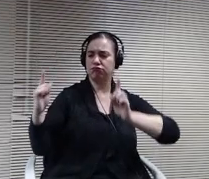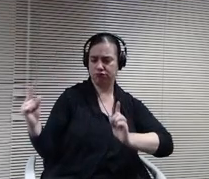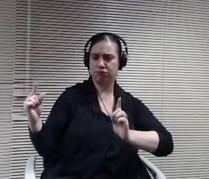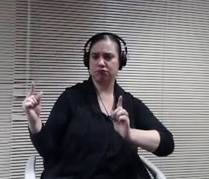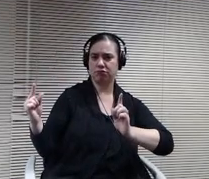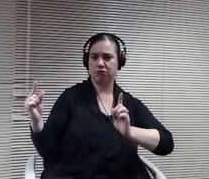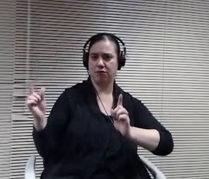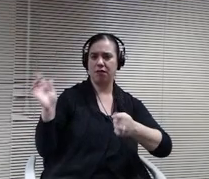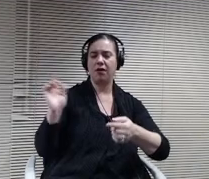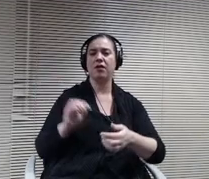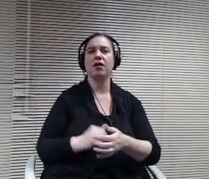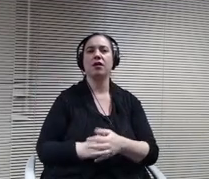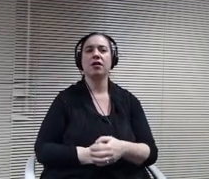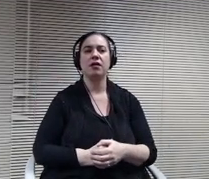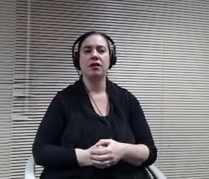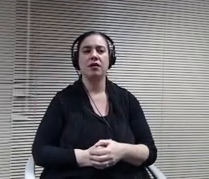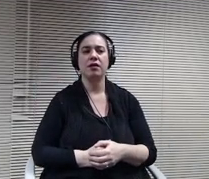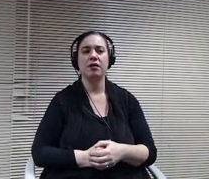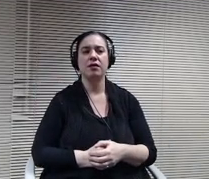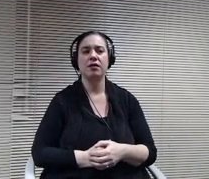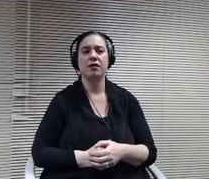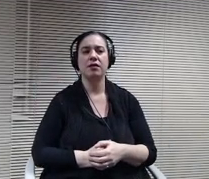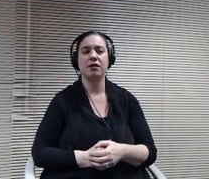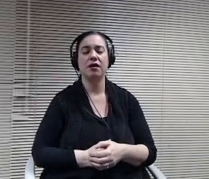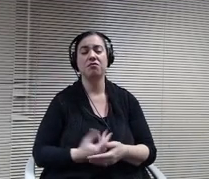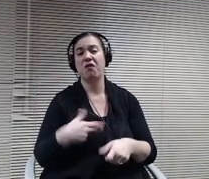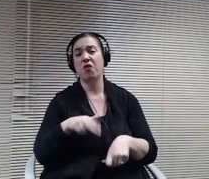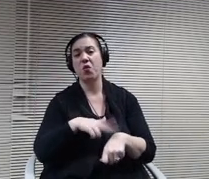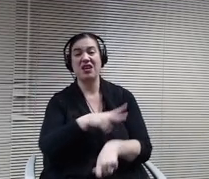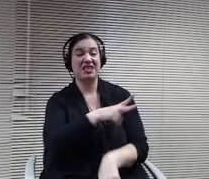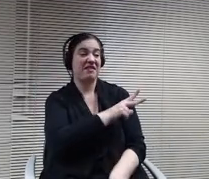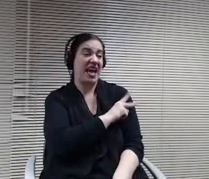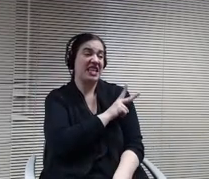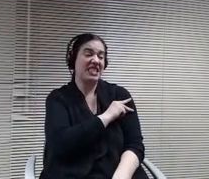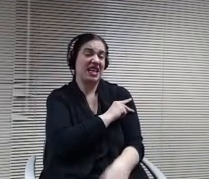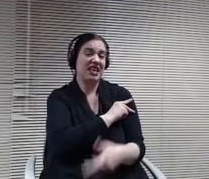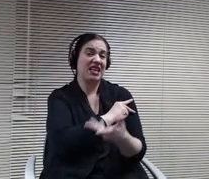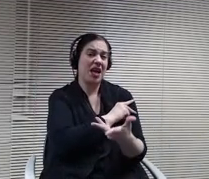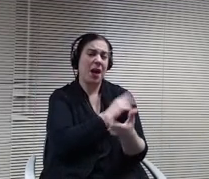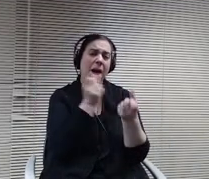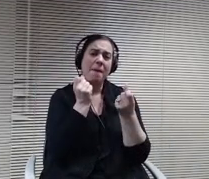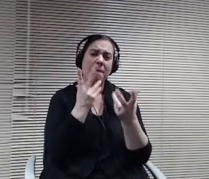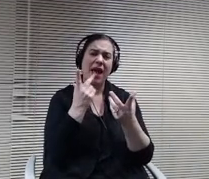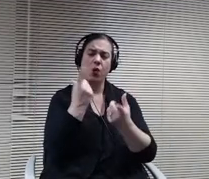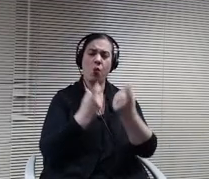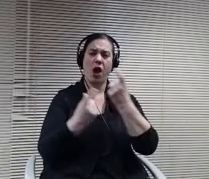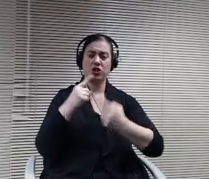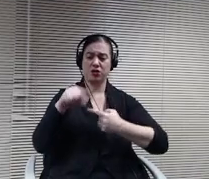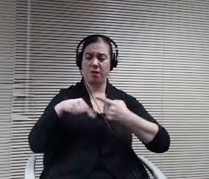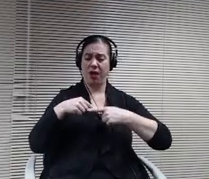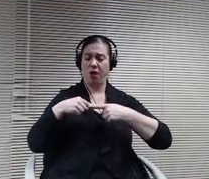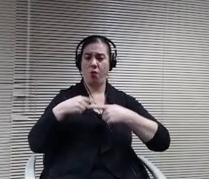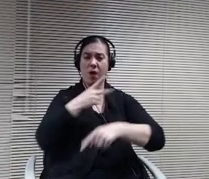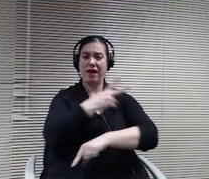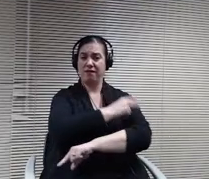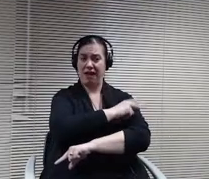And that of course. Vaccine, I know there are a lot of questions about when are we going to get vaccine. I sat in